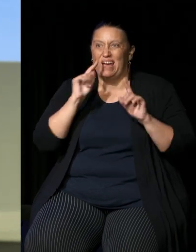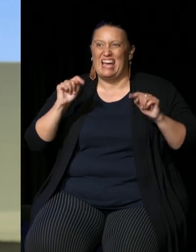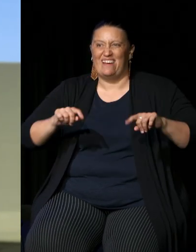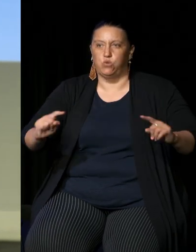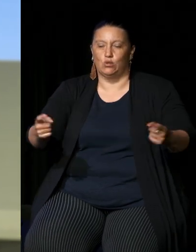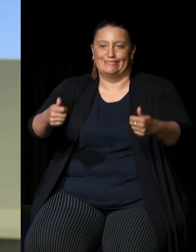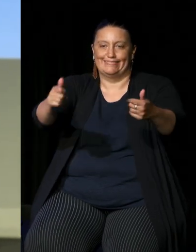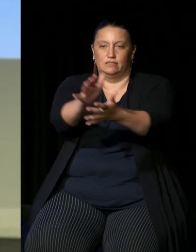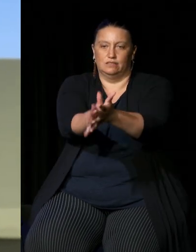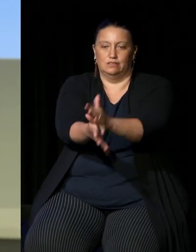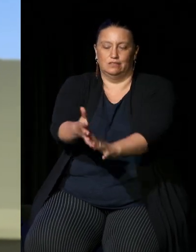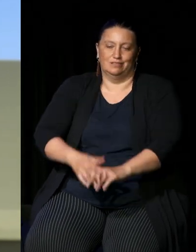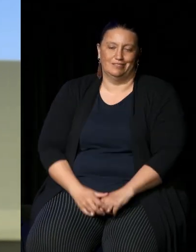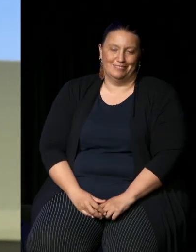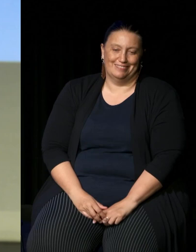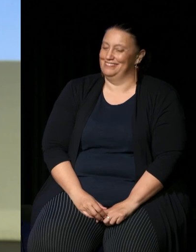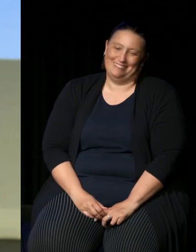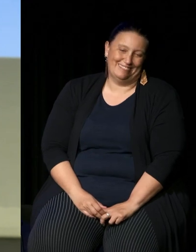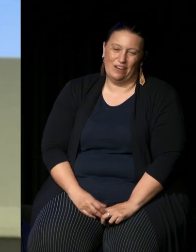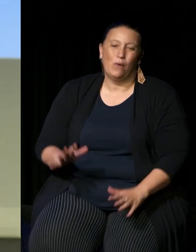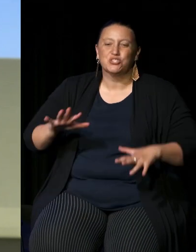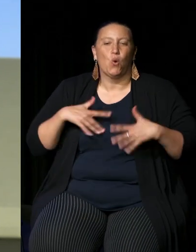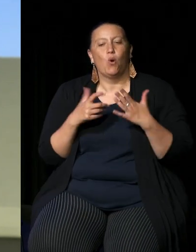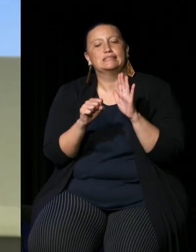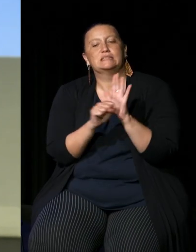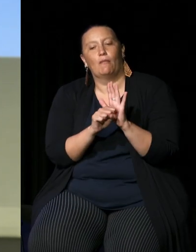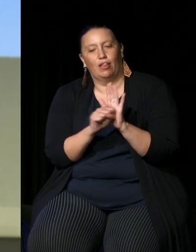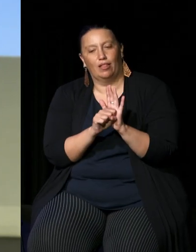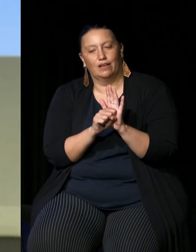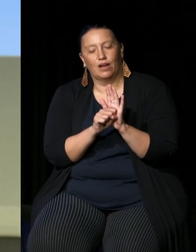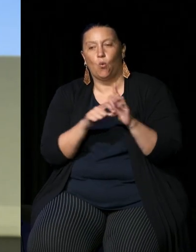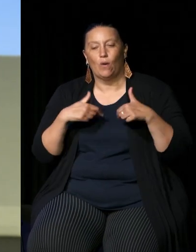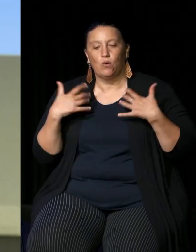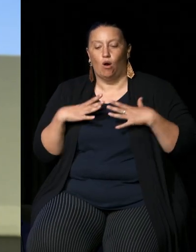that'd be the end of it so we don't want just the symbolic we want what's called structural change